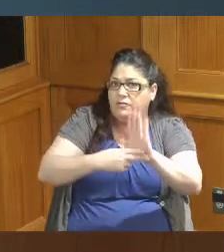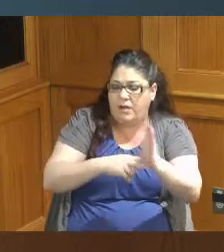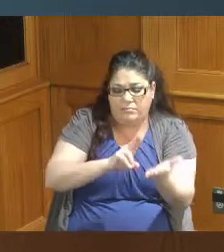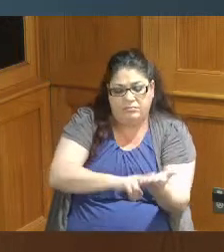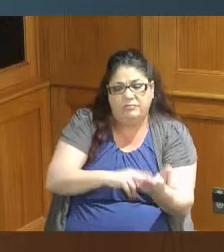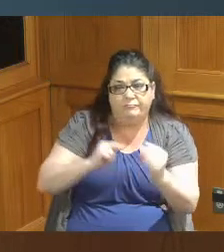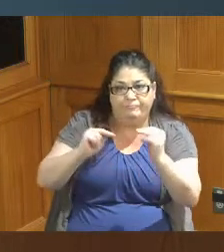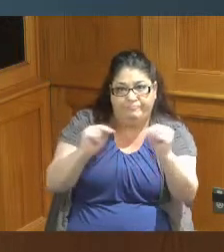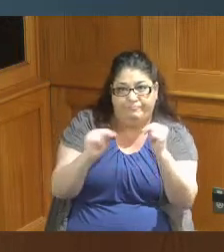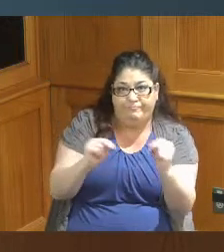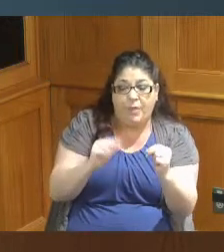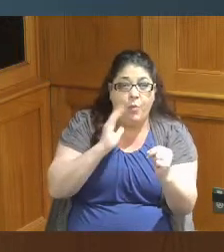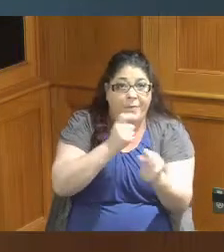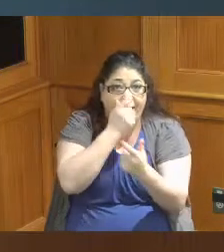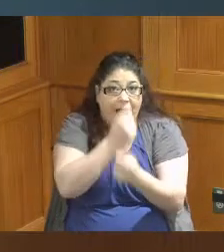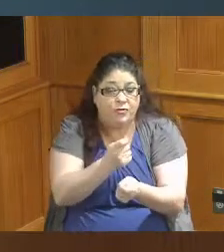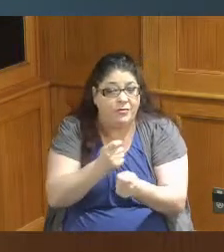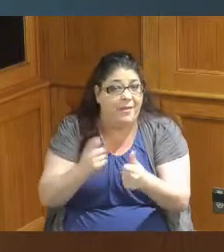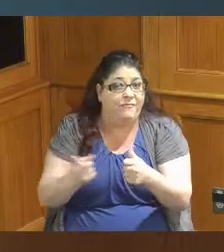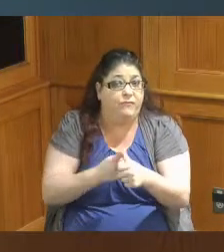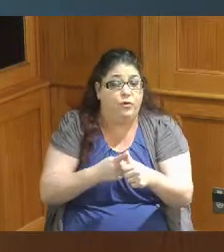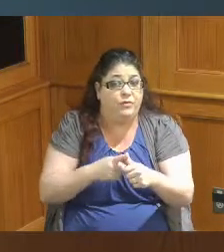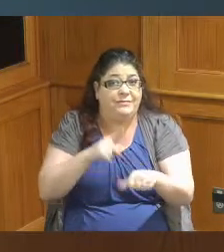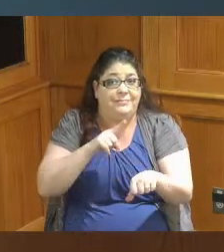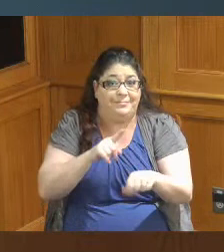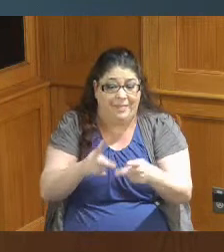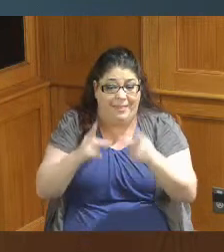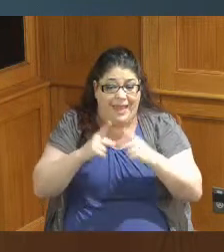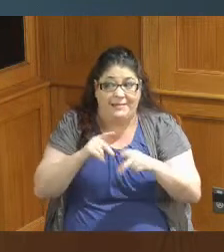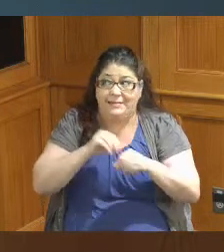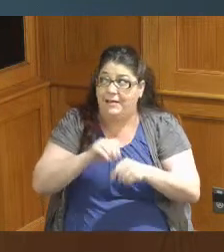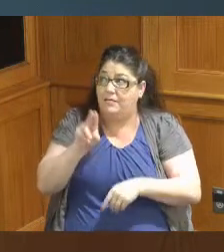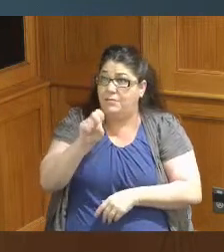it's going to be interesting I think it might be the first place in the country to have three